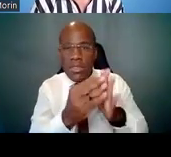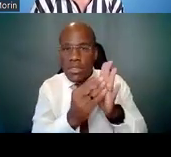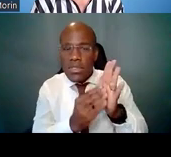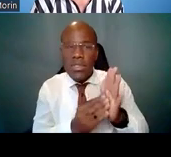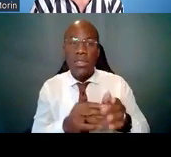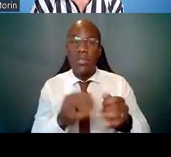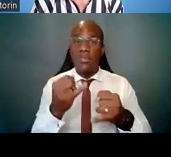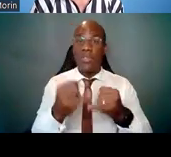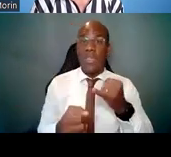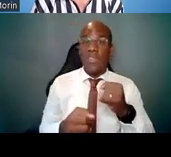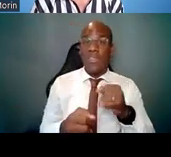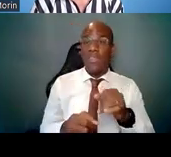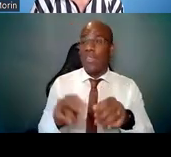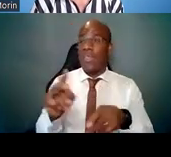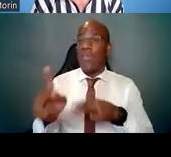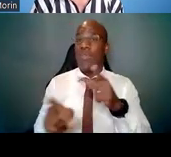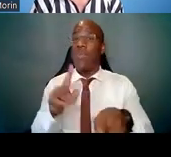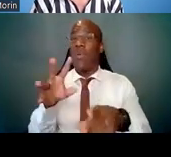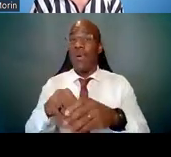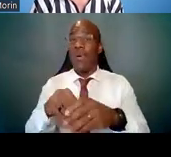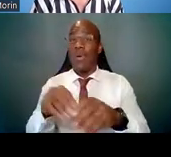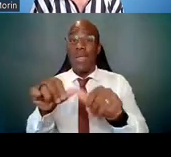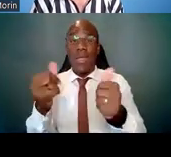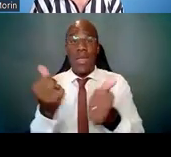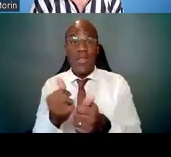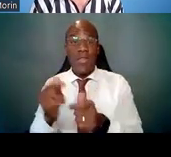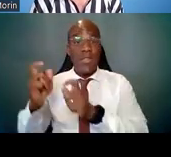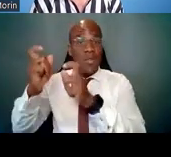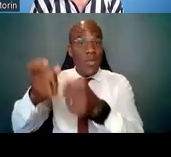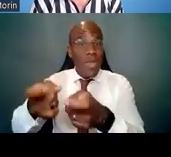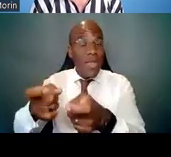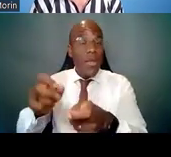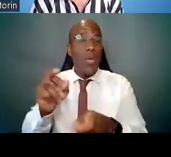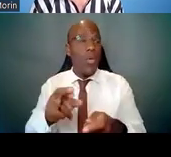who are on agency grants and-or program officers